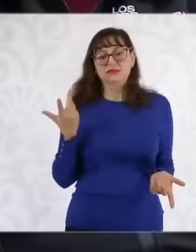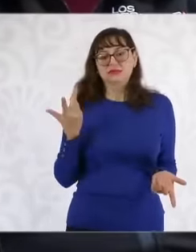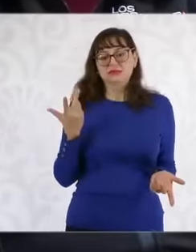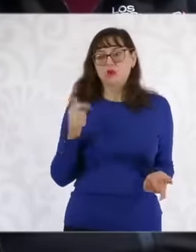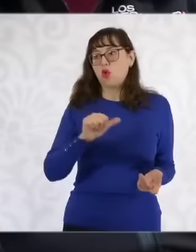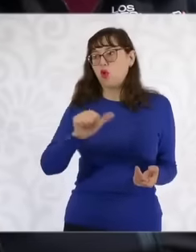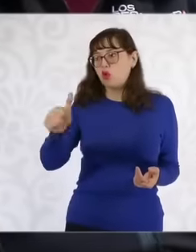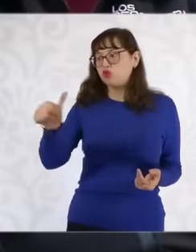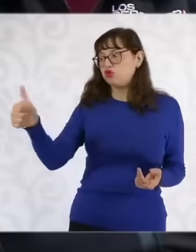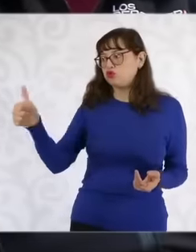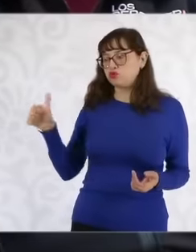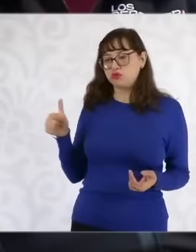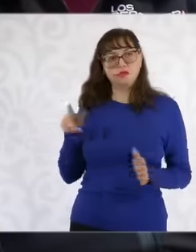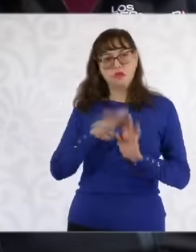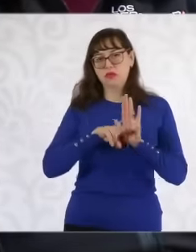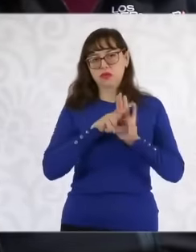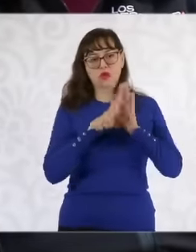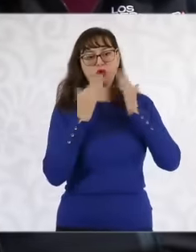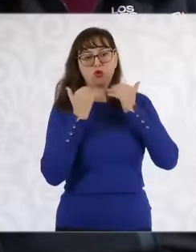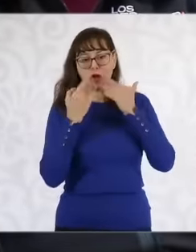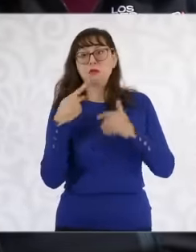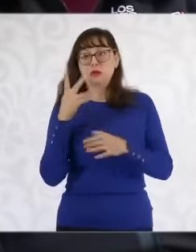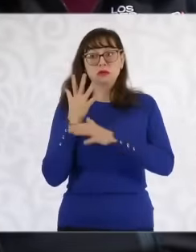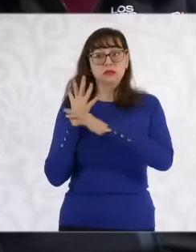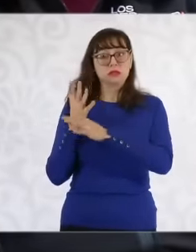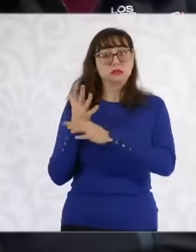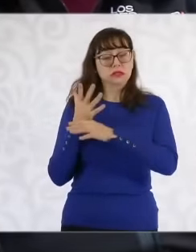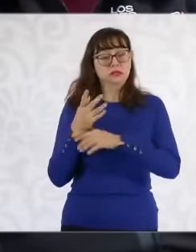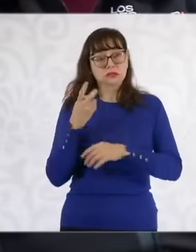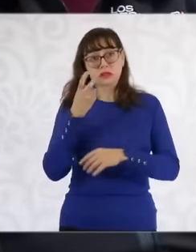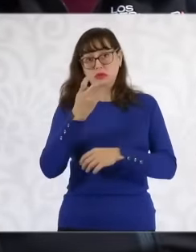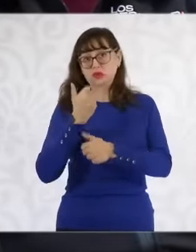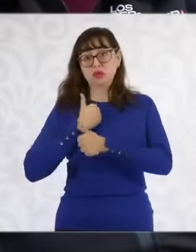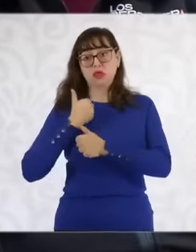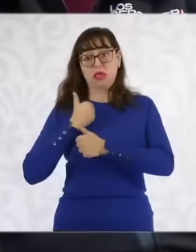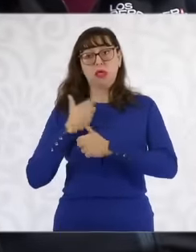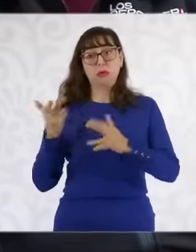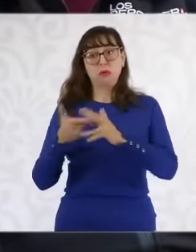Well, what they do is demand that type of justice to Justice to prevent them from